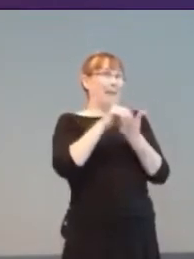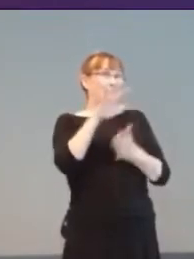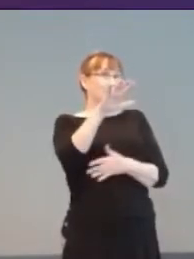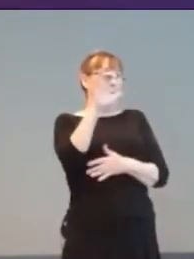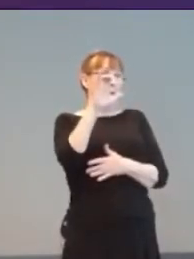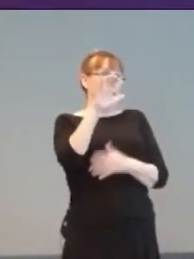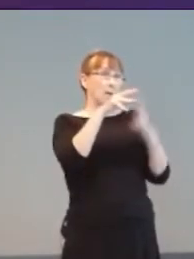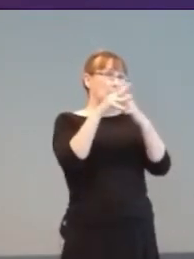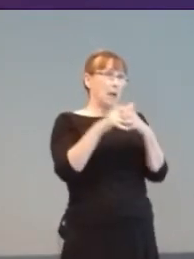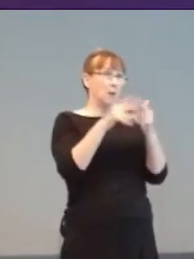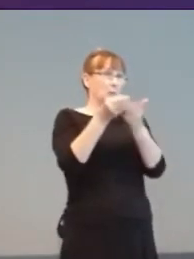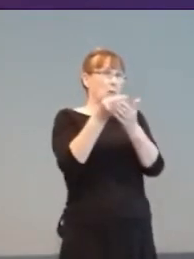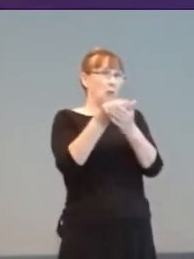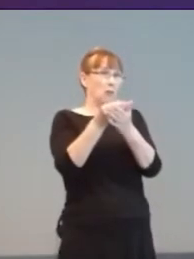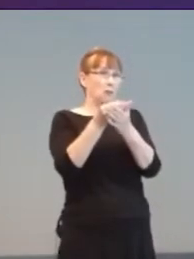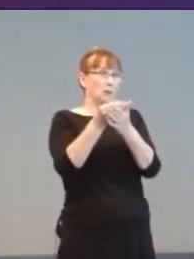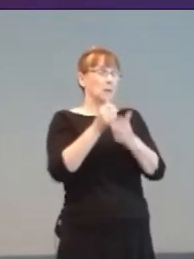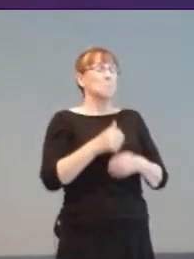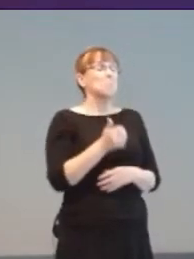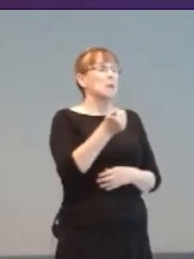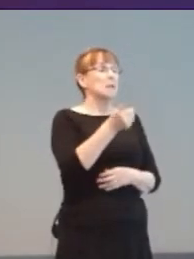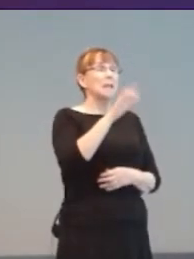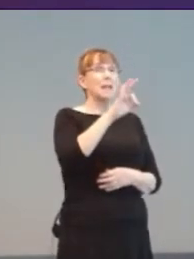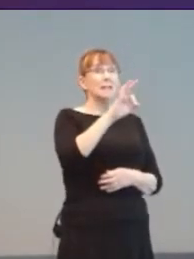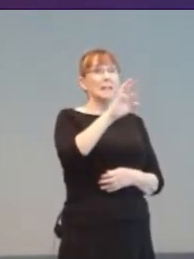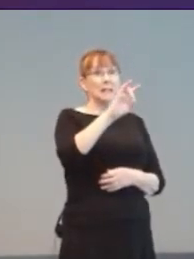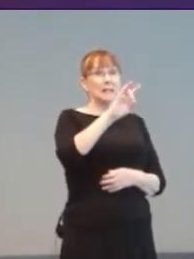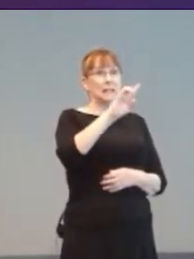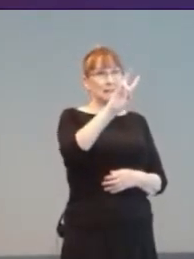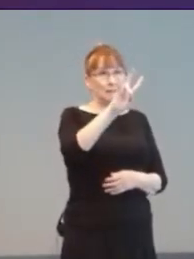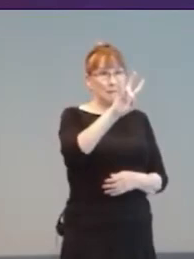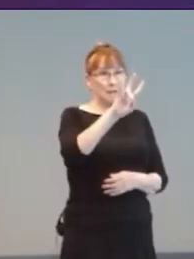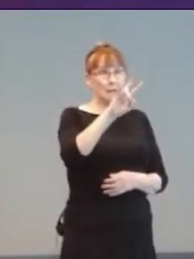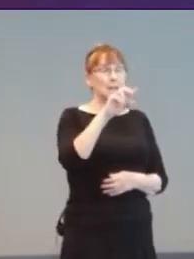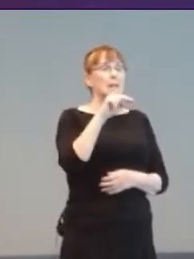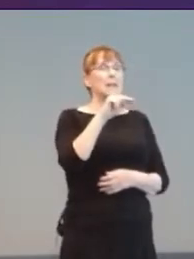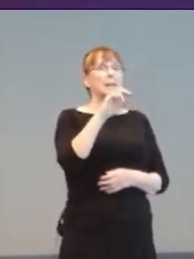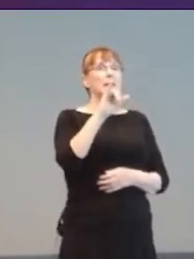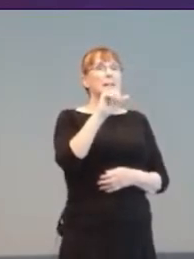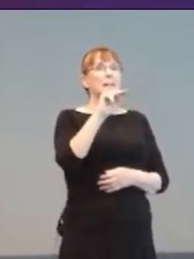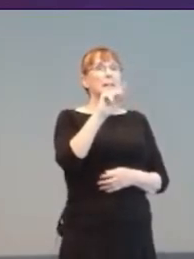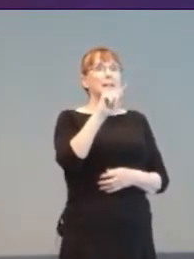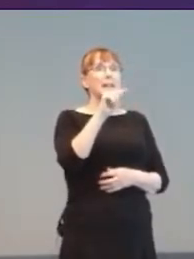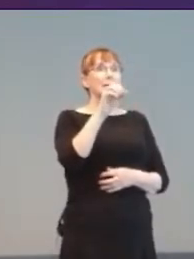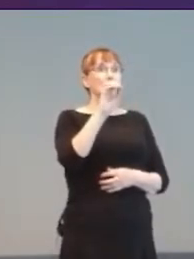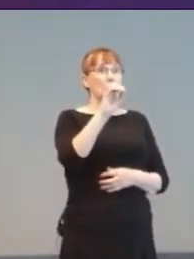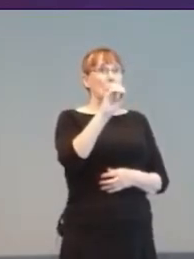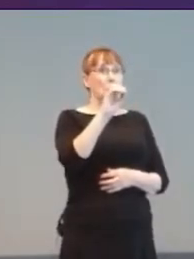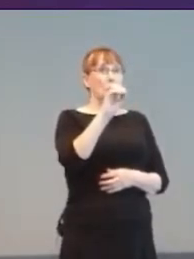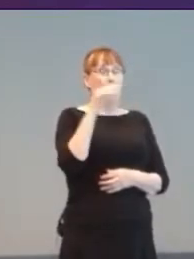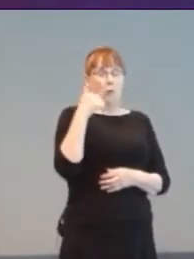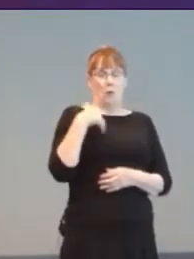In 1987 Nintendo of America created their Hands Free Controller, which these two French lads are using.